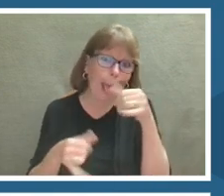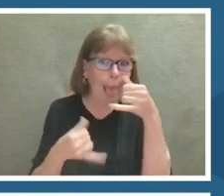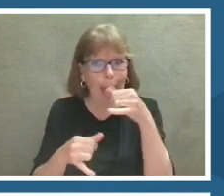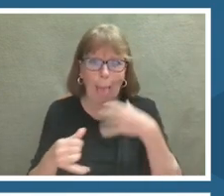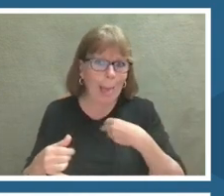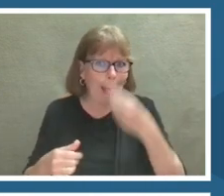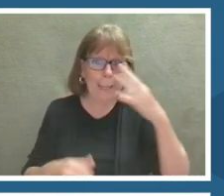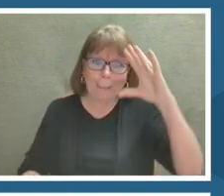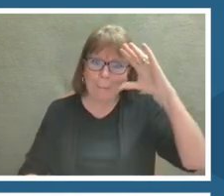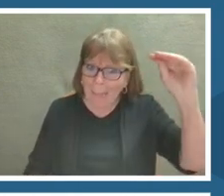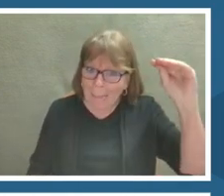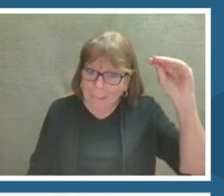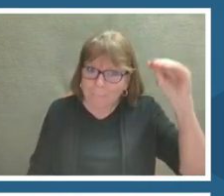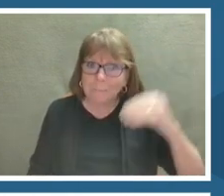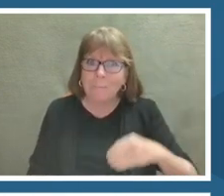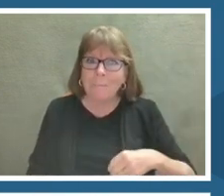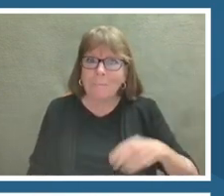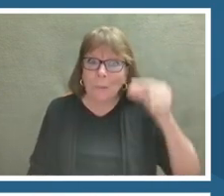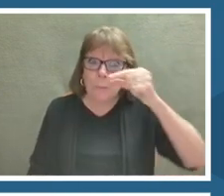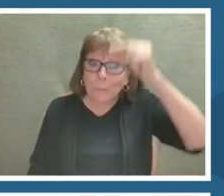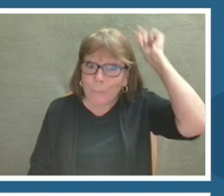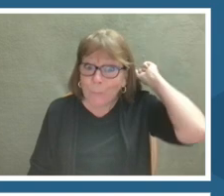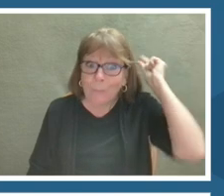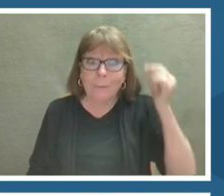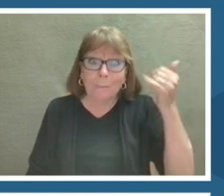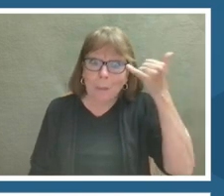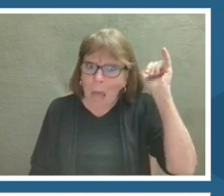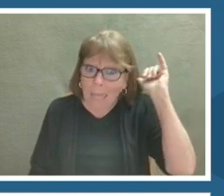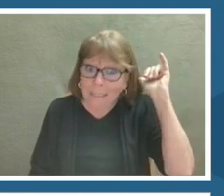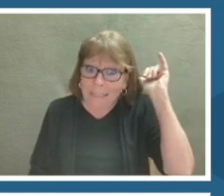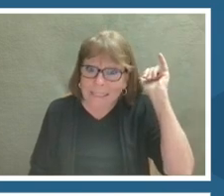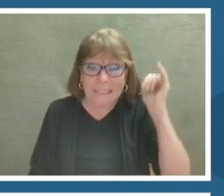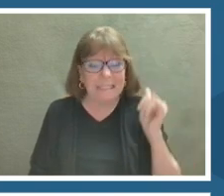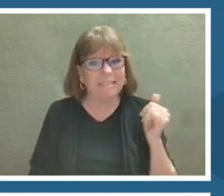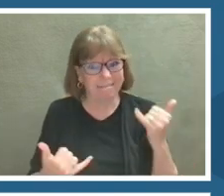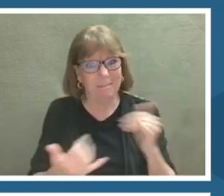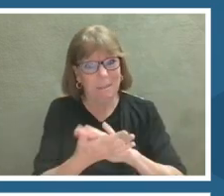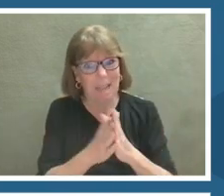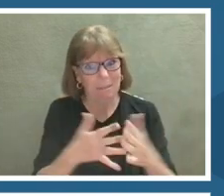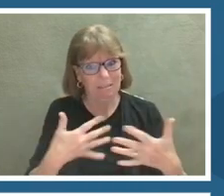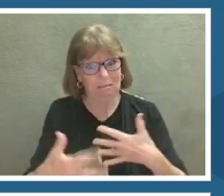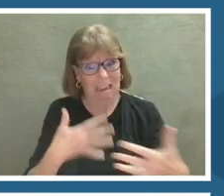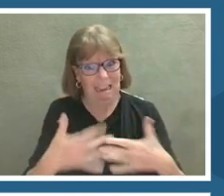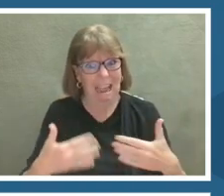I have short, blonde hair that is going great quickly because of my two mischievous children.